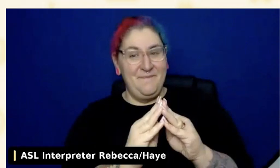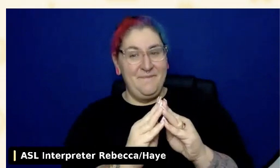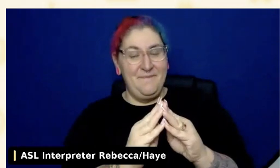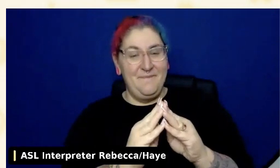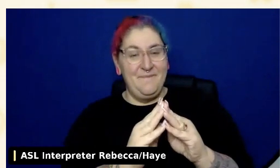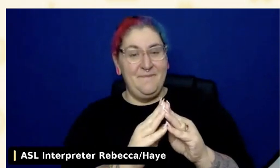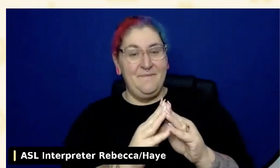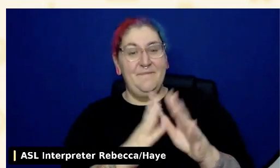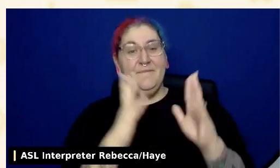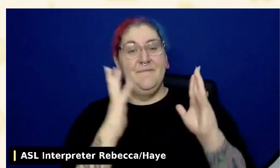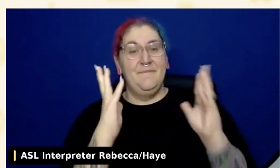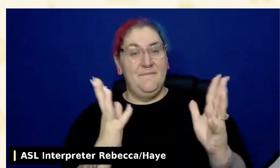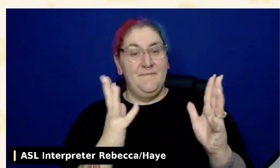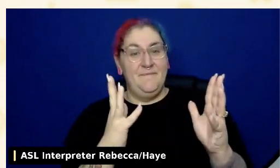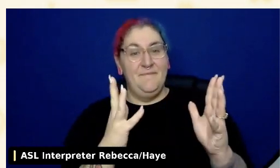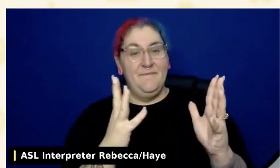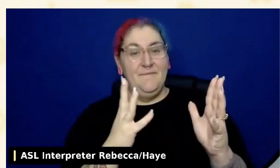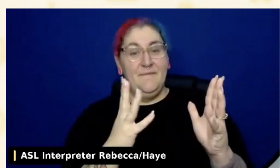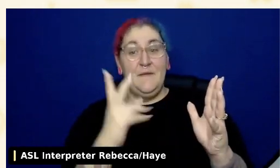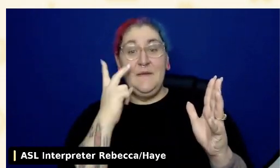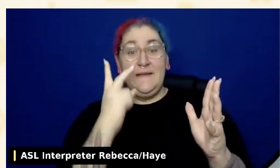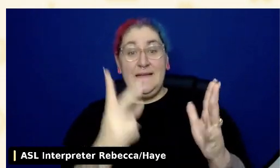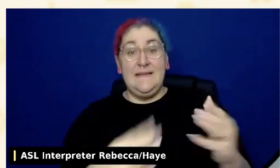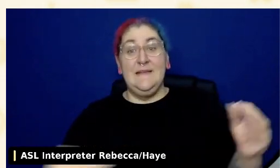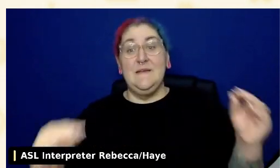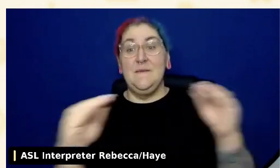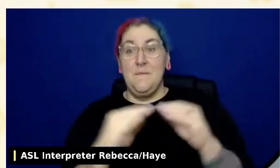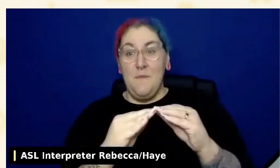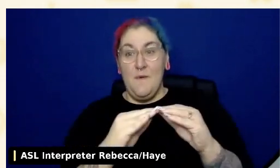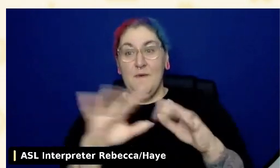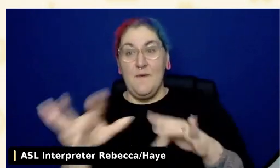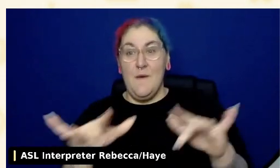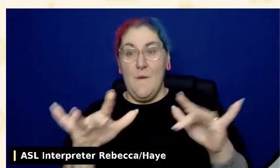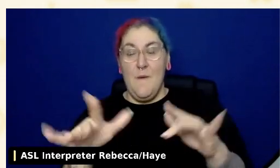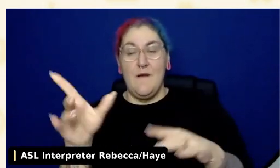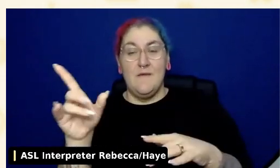on the website which I am posting in the chat as well on the 2023.wpaaccessibility.